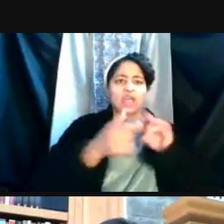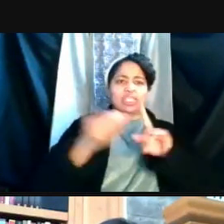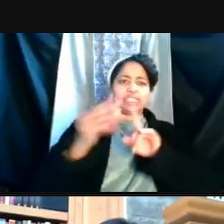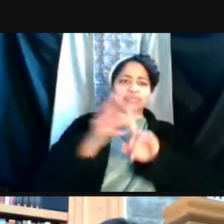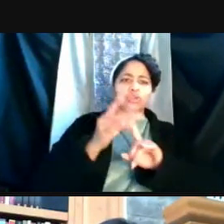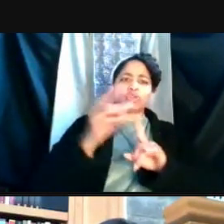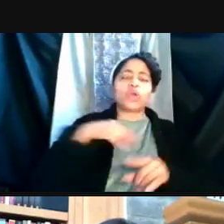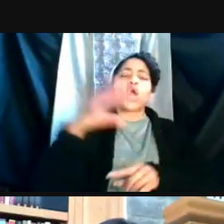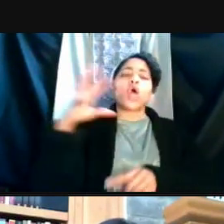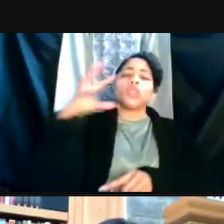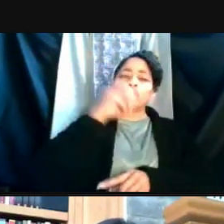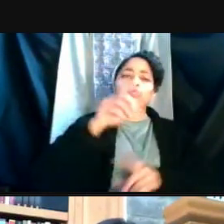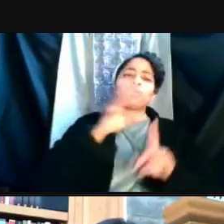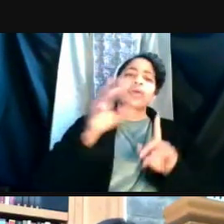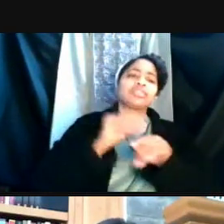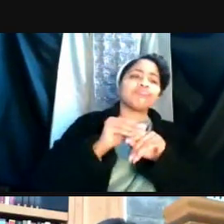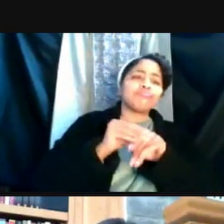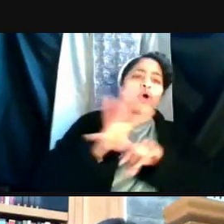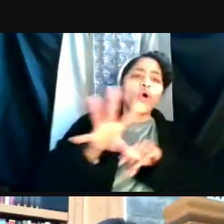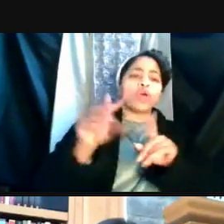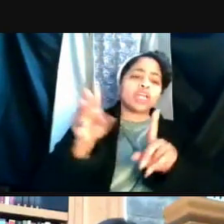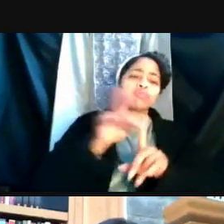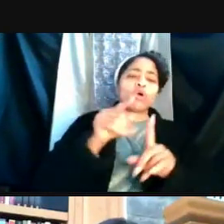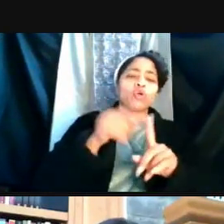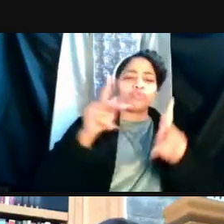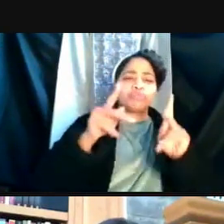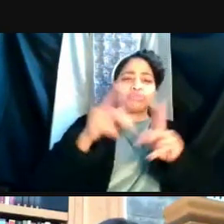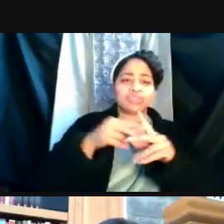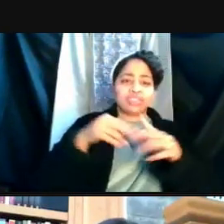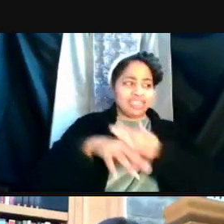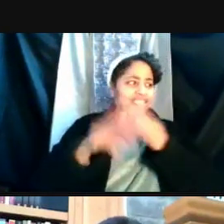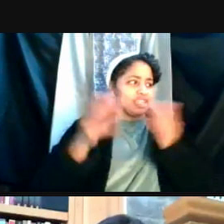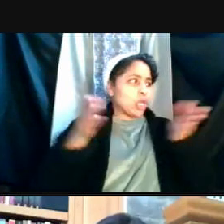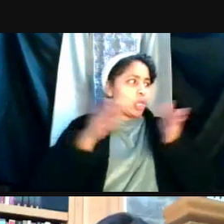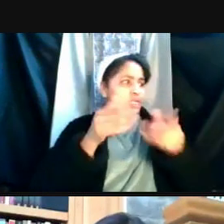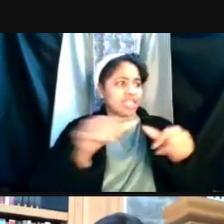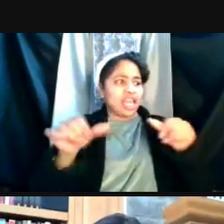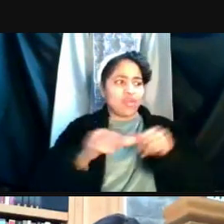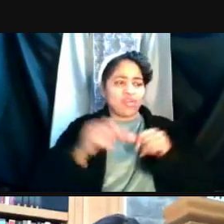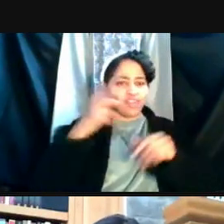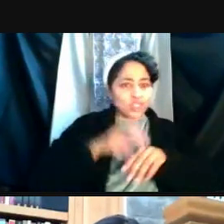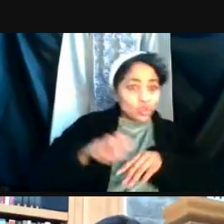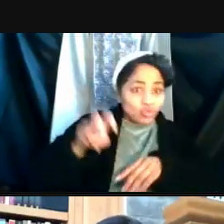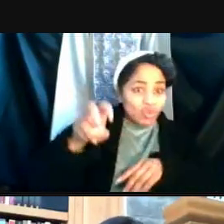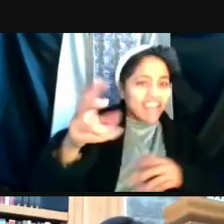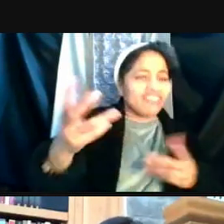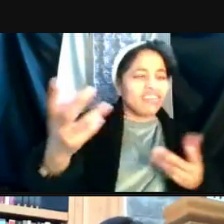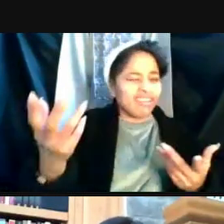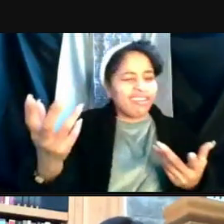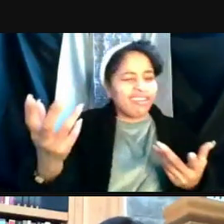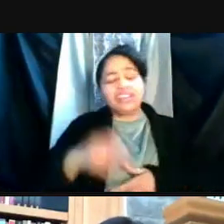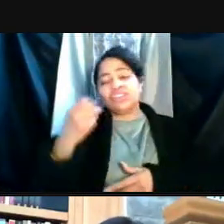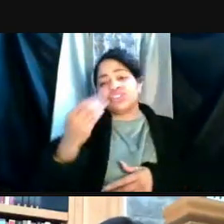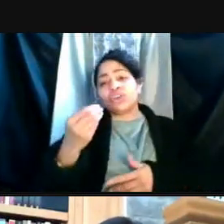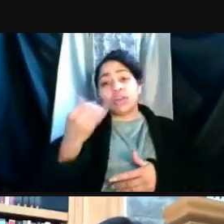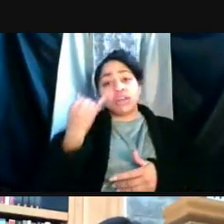when you're around a bunch of people and in close confines. So if somebody has tested positive